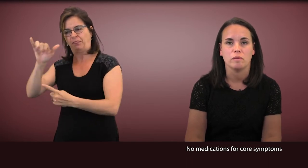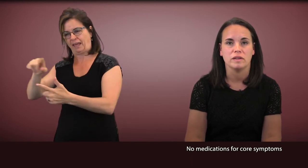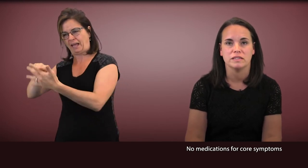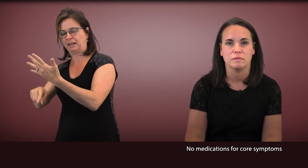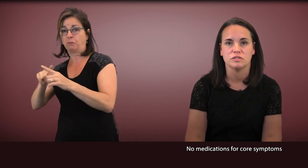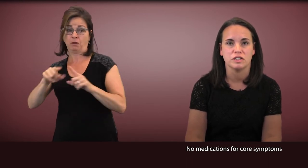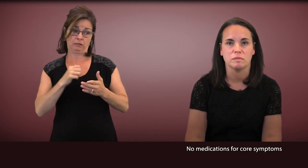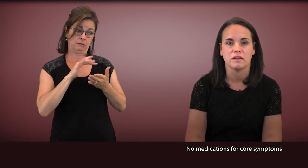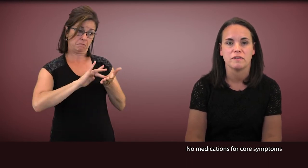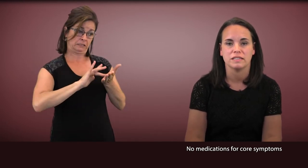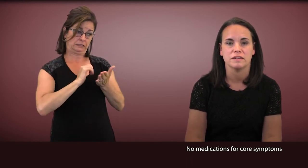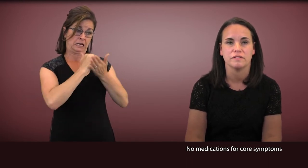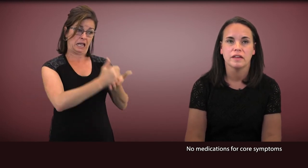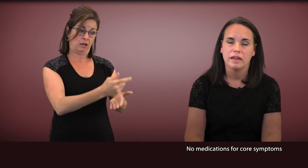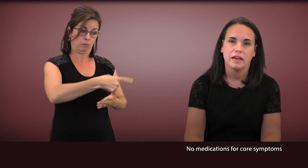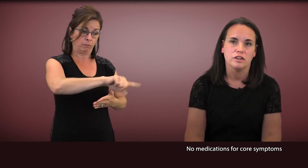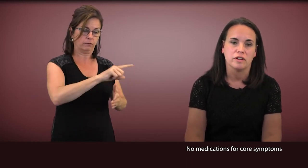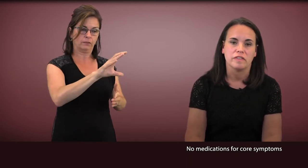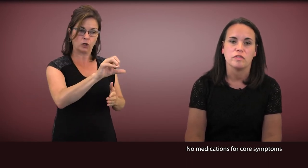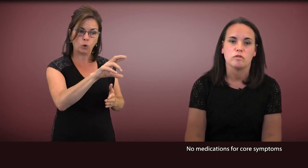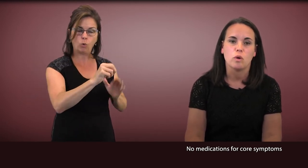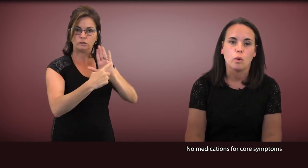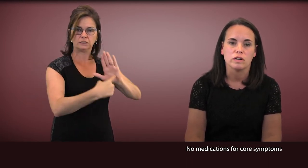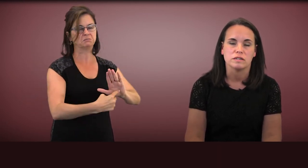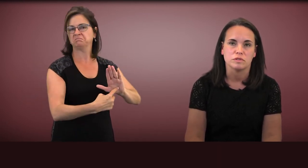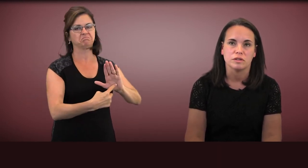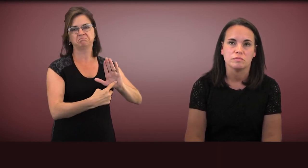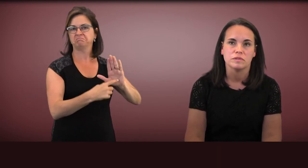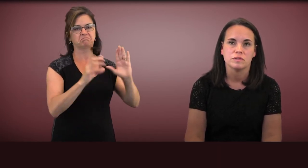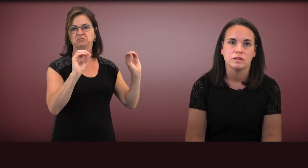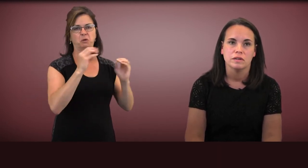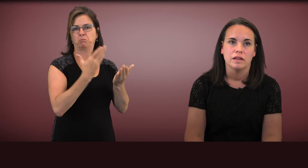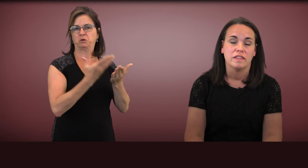been demonstrated to be effective in addressing those core symptoms.